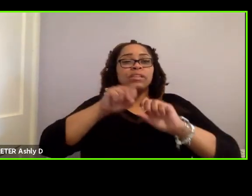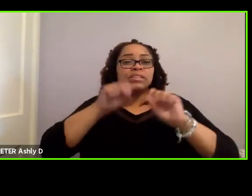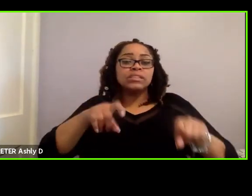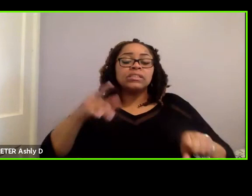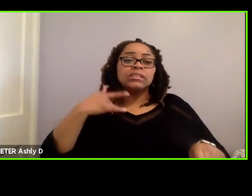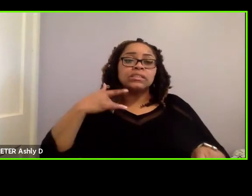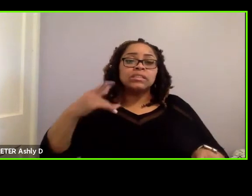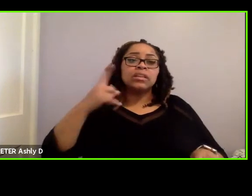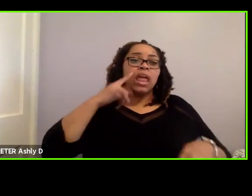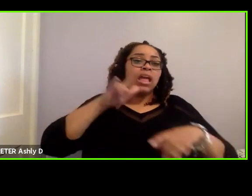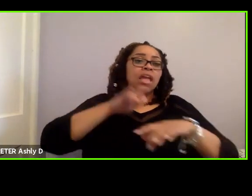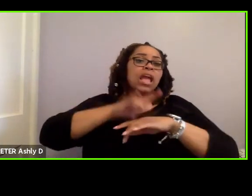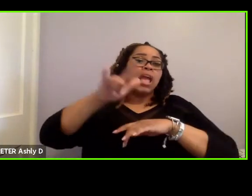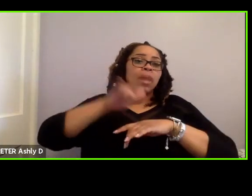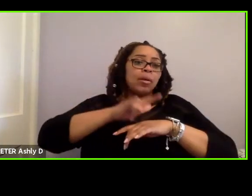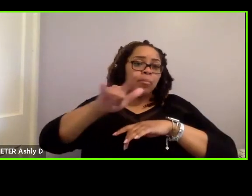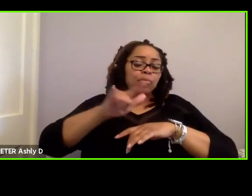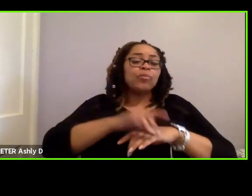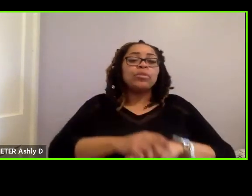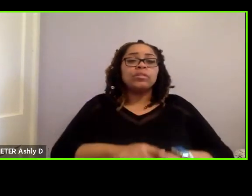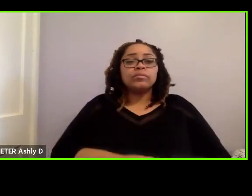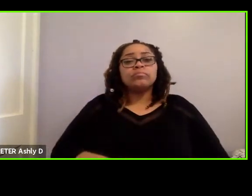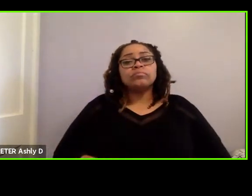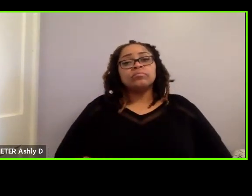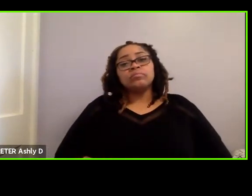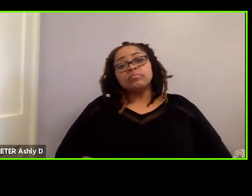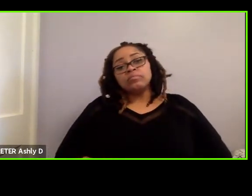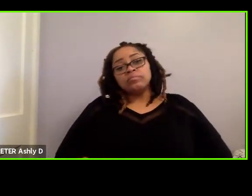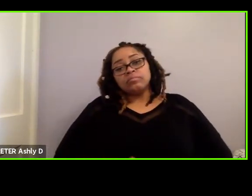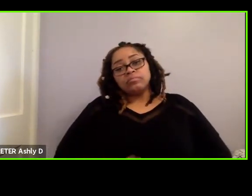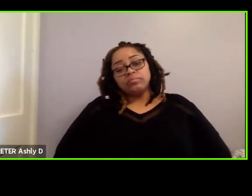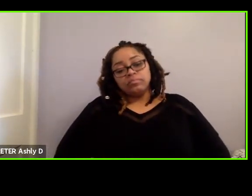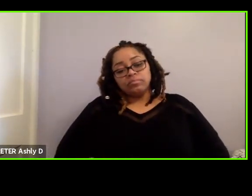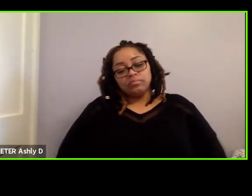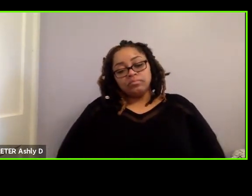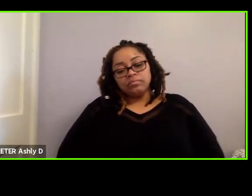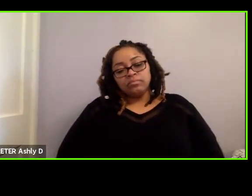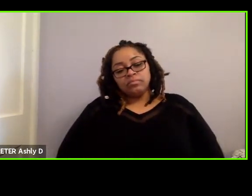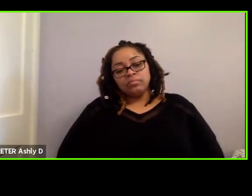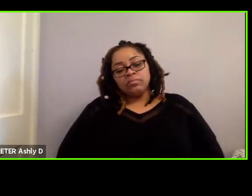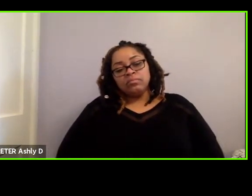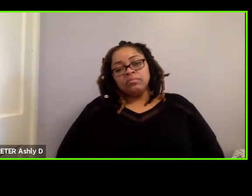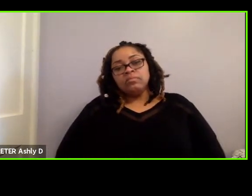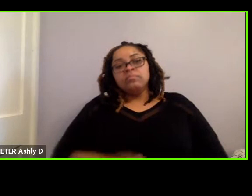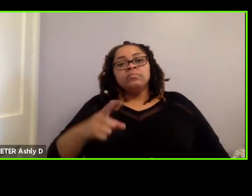at airports for example, that they don’t have securement devices and part of it is